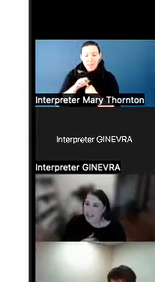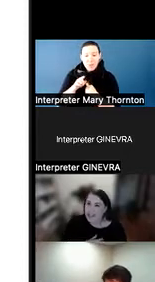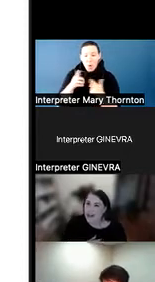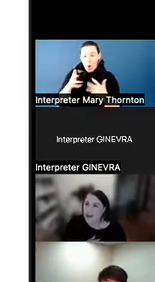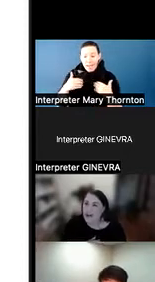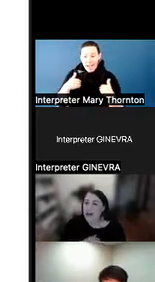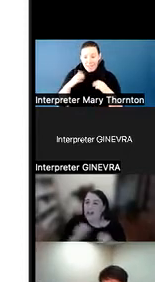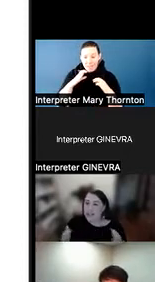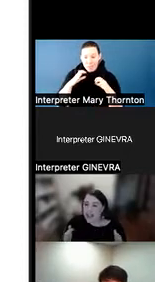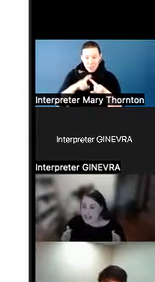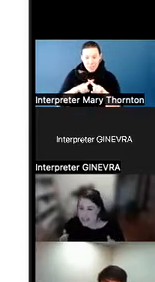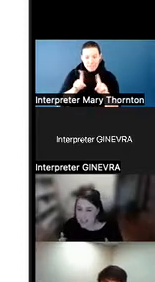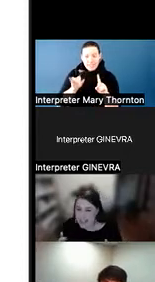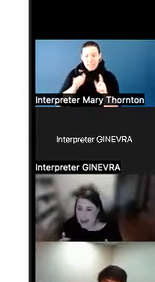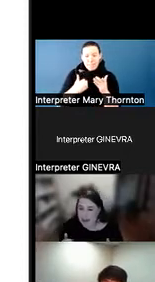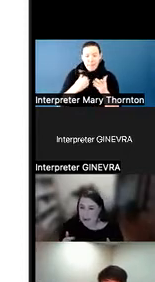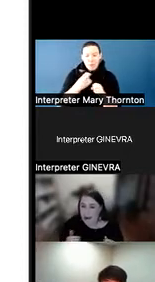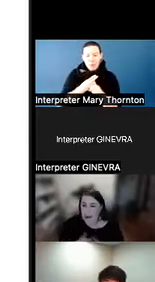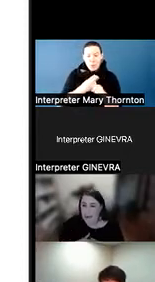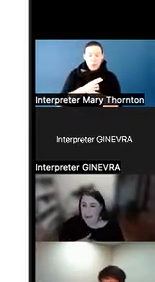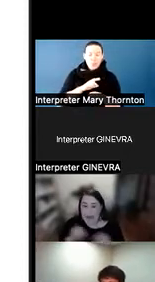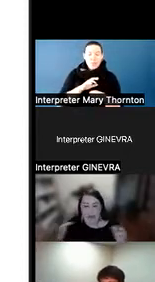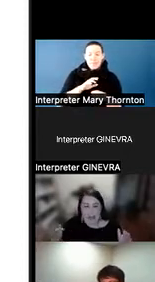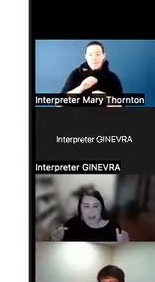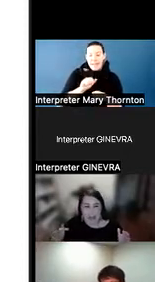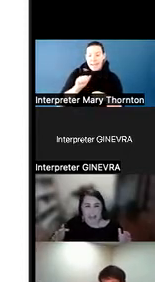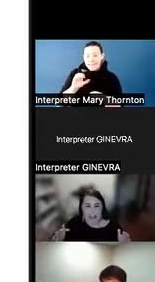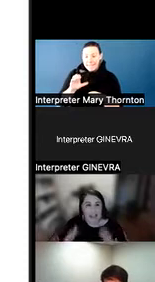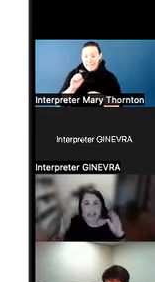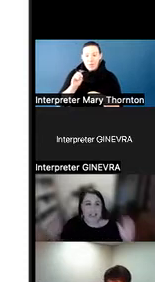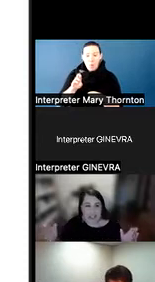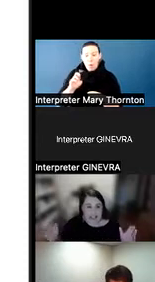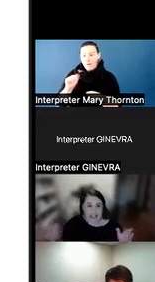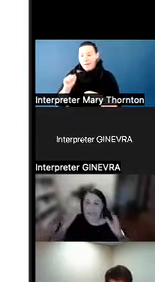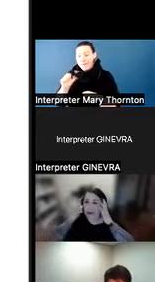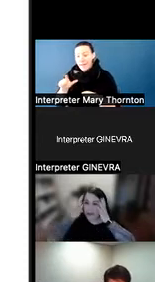And so this activity may be less salient for you.